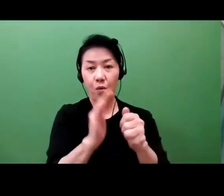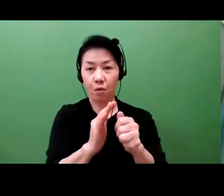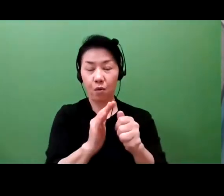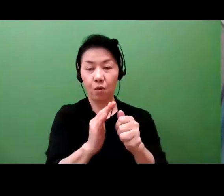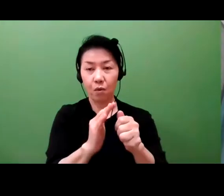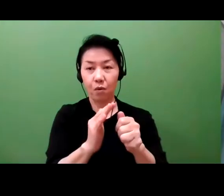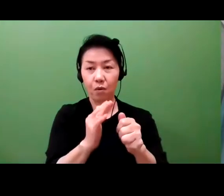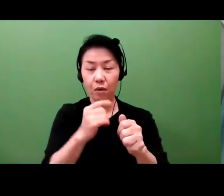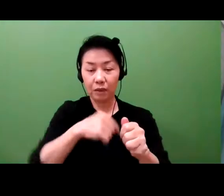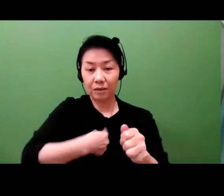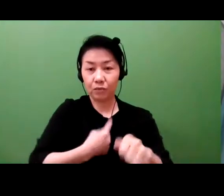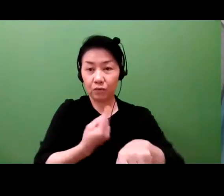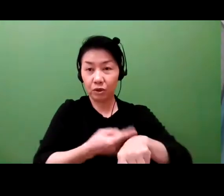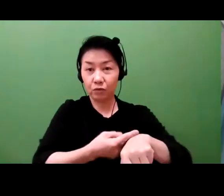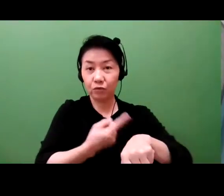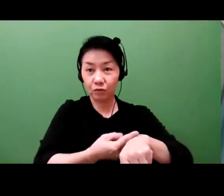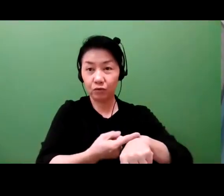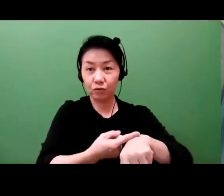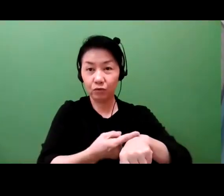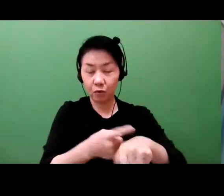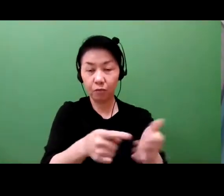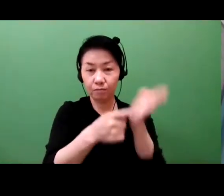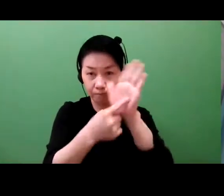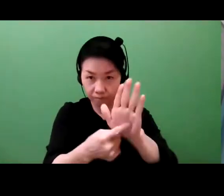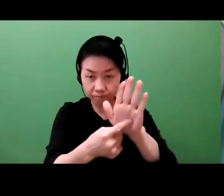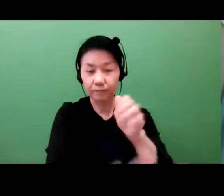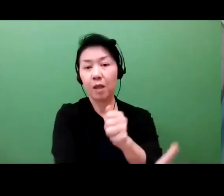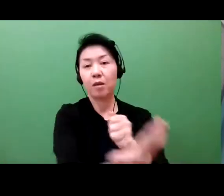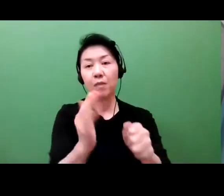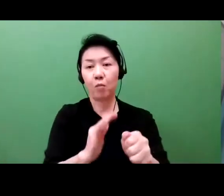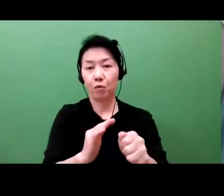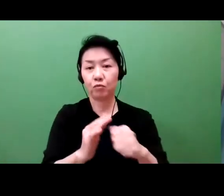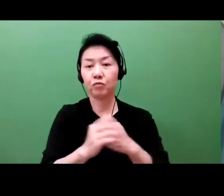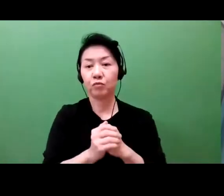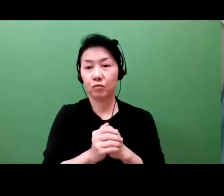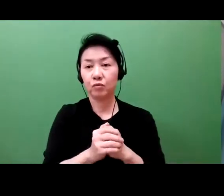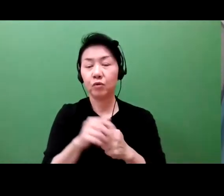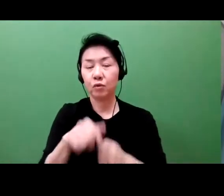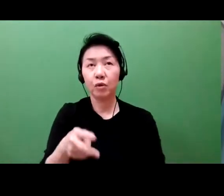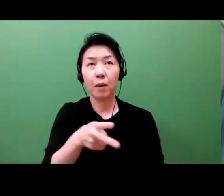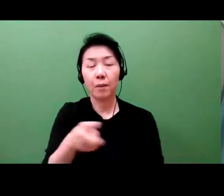Let's talk about the typical value chain in medical.